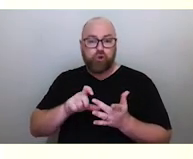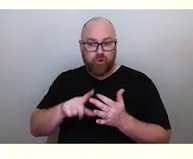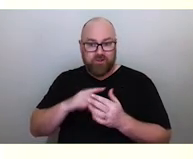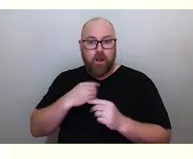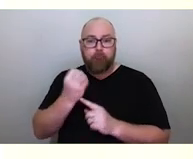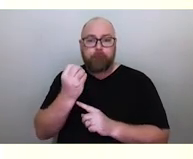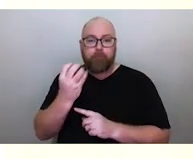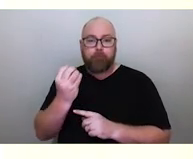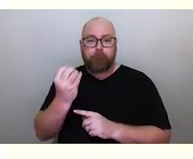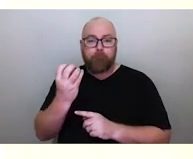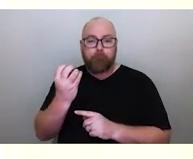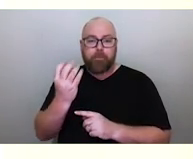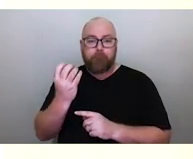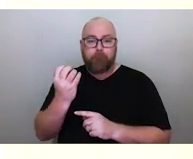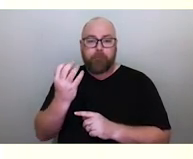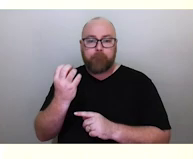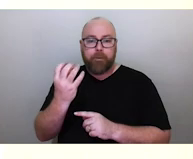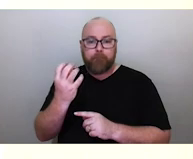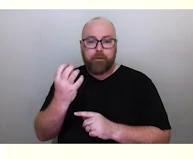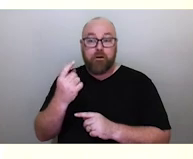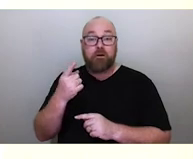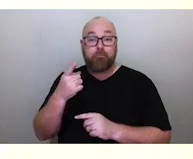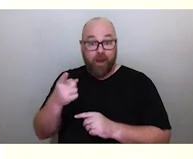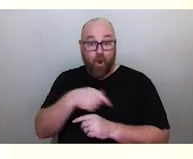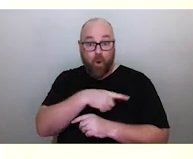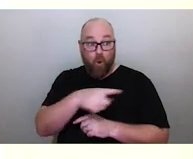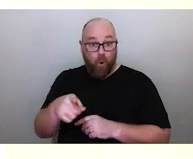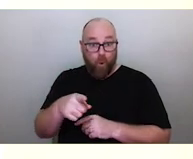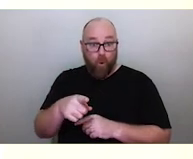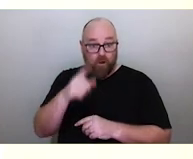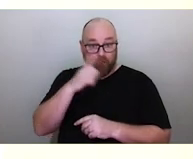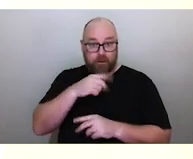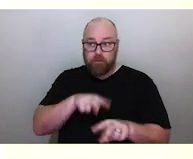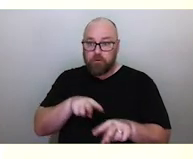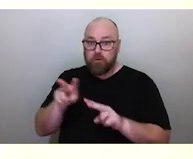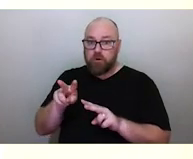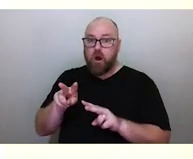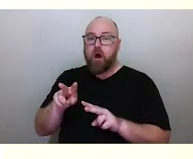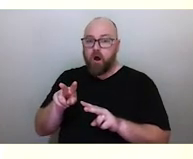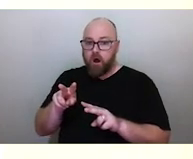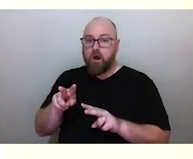But it didn't take long for the public to be able to see for themselves how this actually worked.